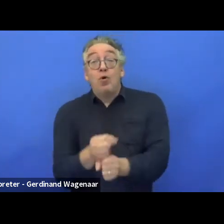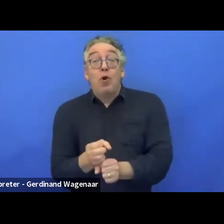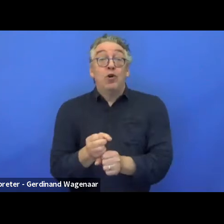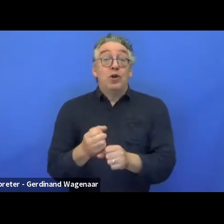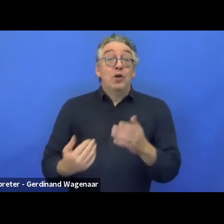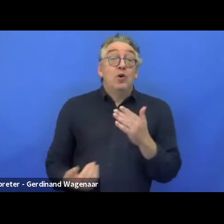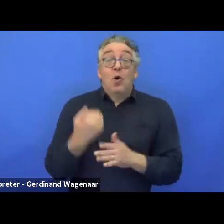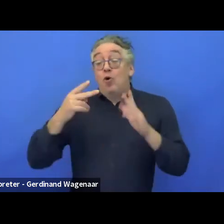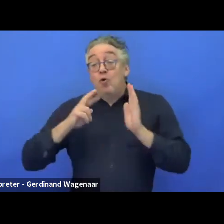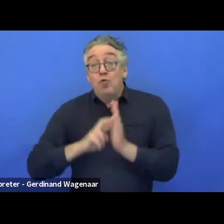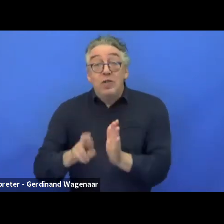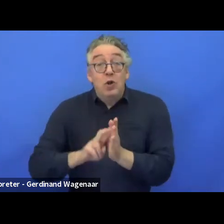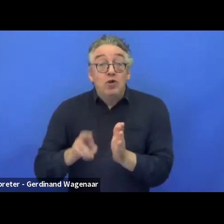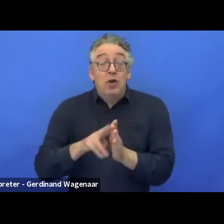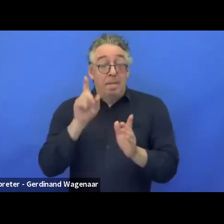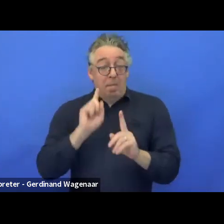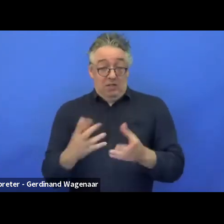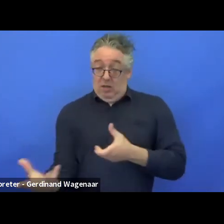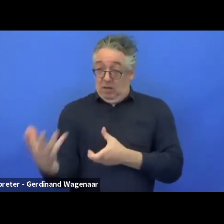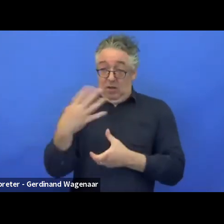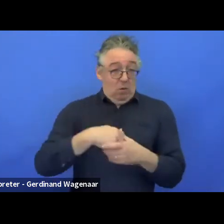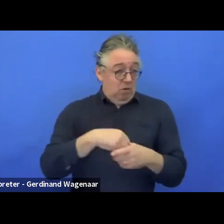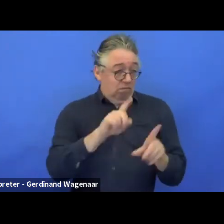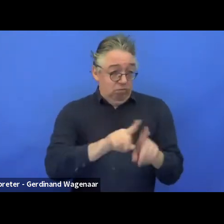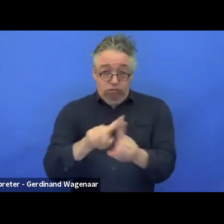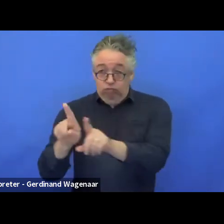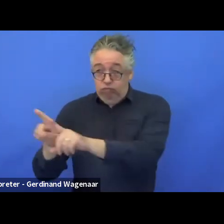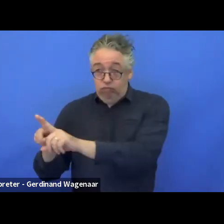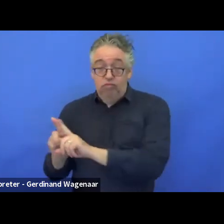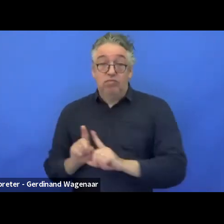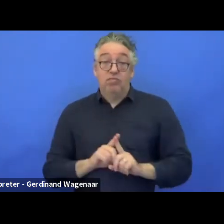We also want people with disabilities because of the skills they bring.